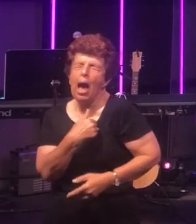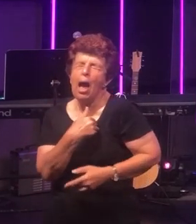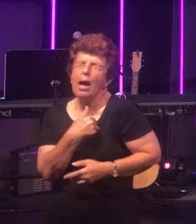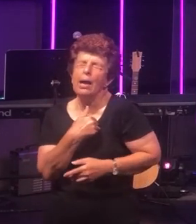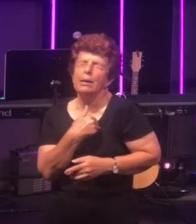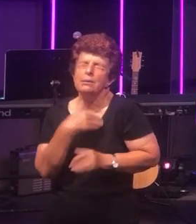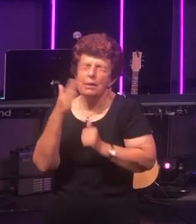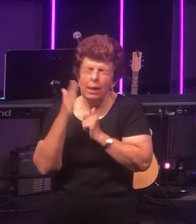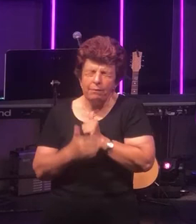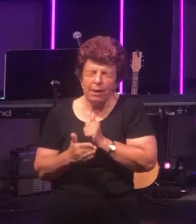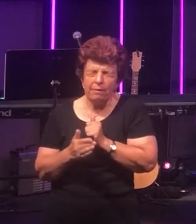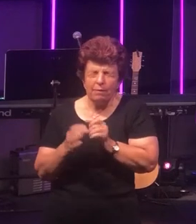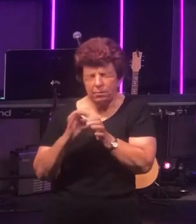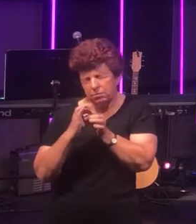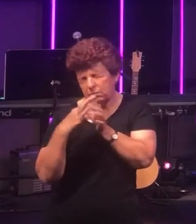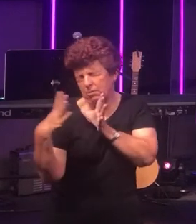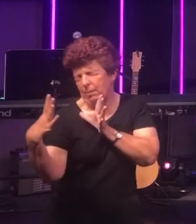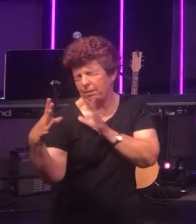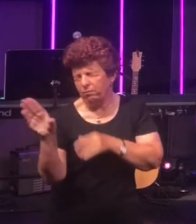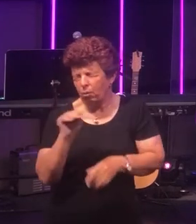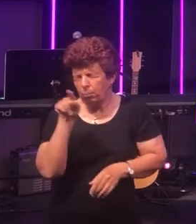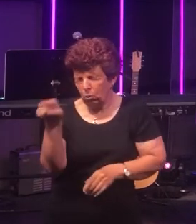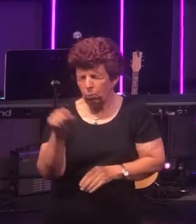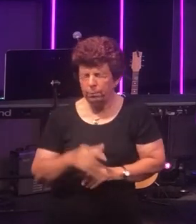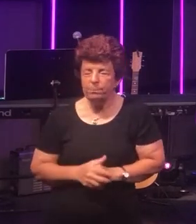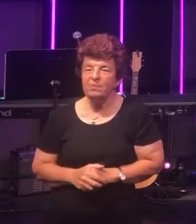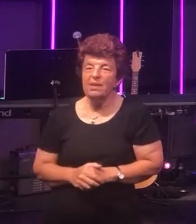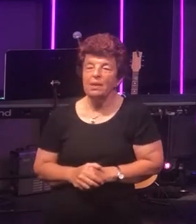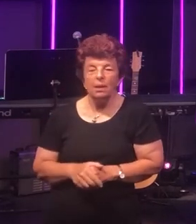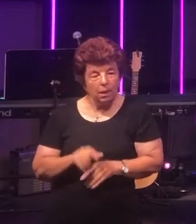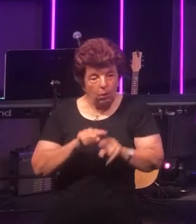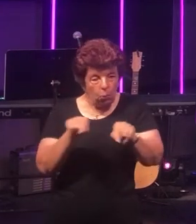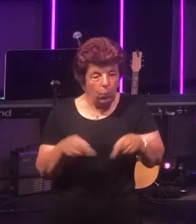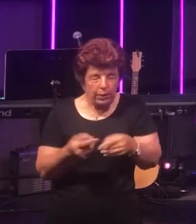left you! So we as a church we are separated